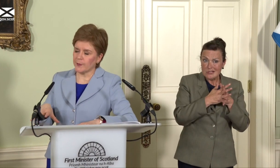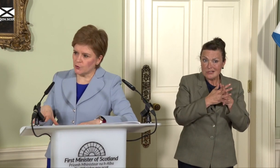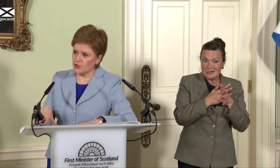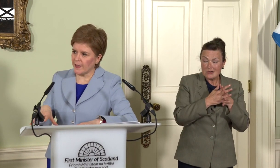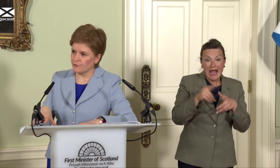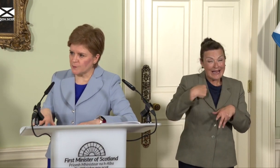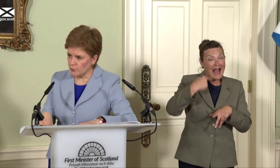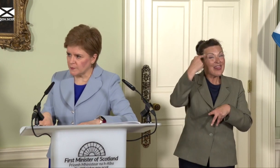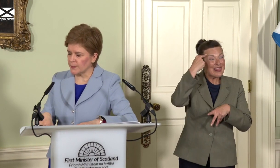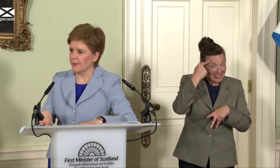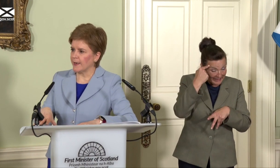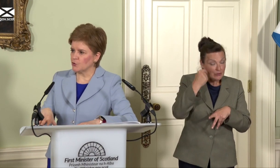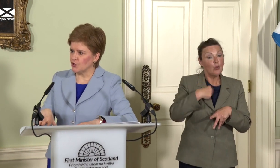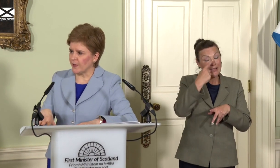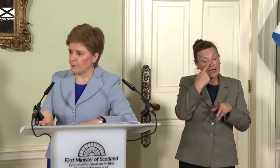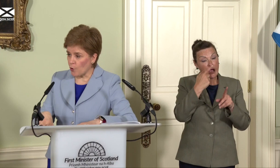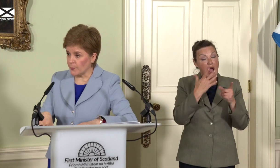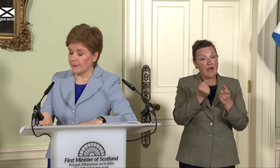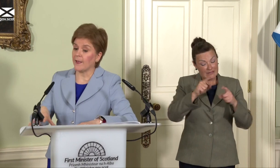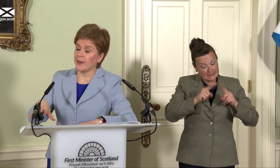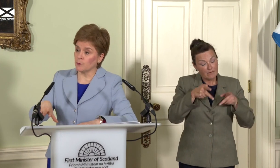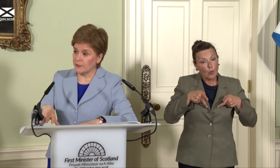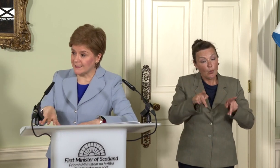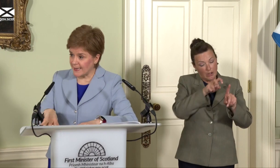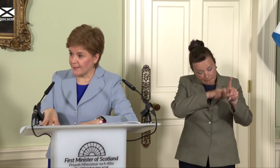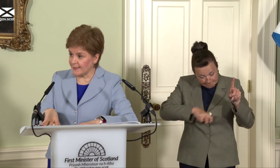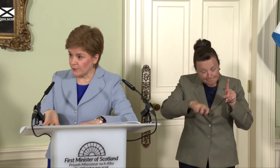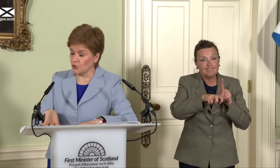But I’m going to do that responsibly and I’m going to do that properly. And then I’m going to set that out